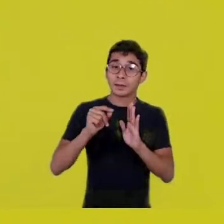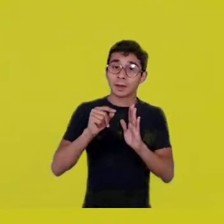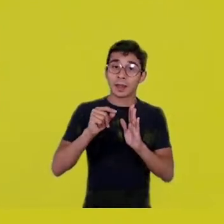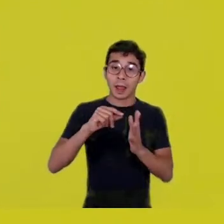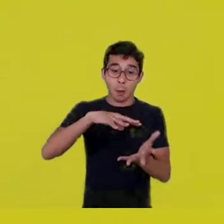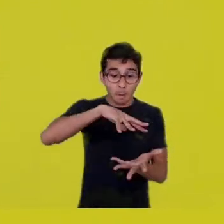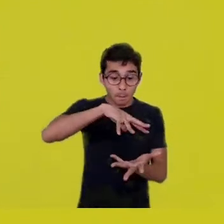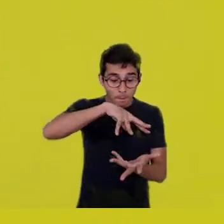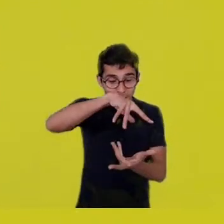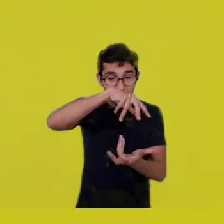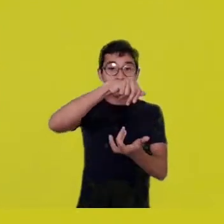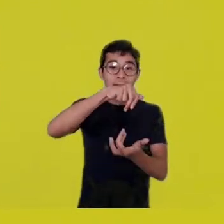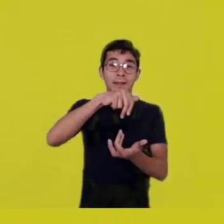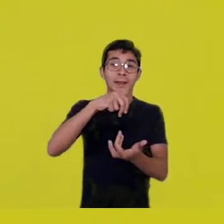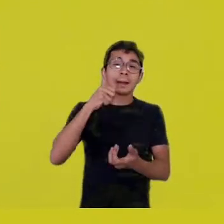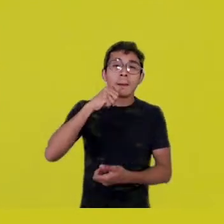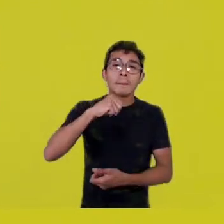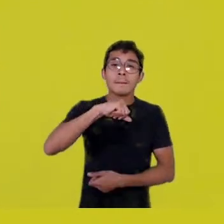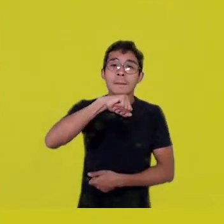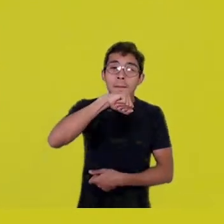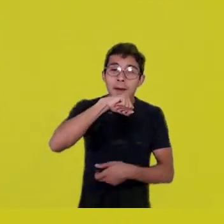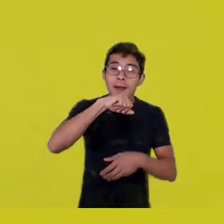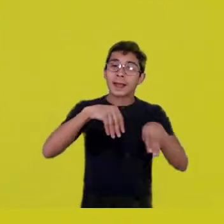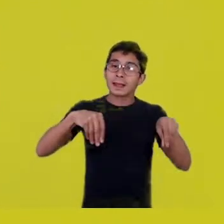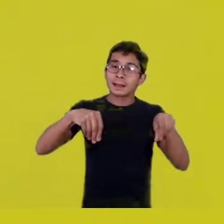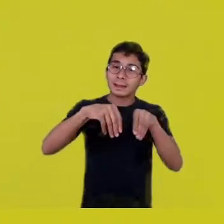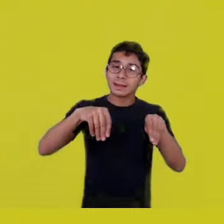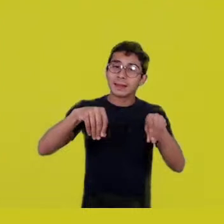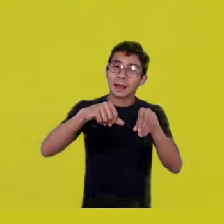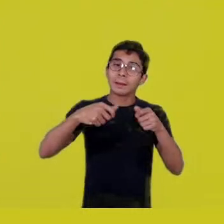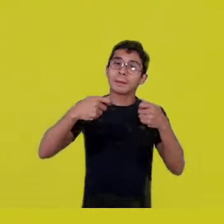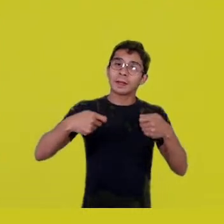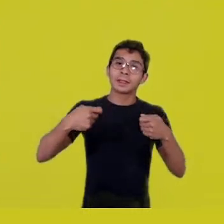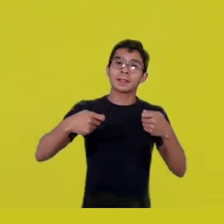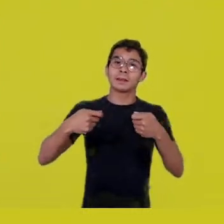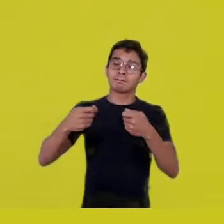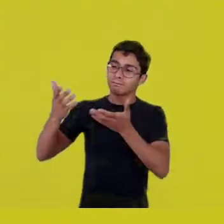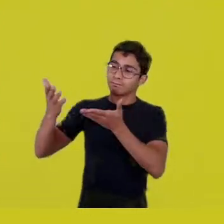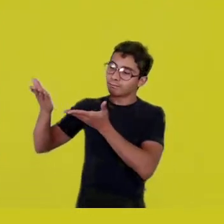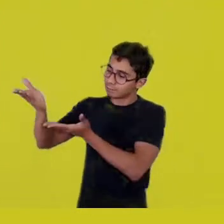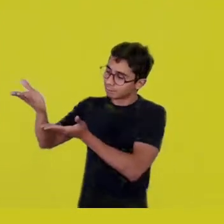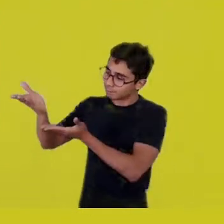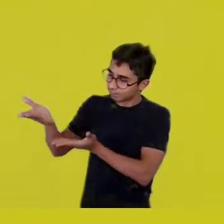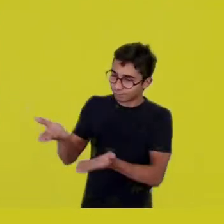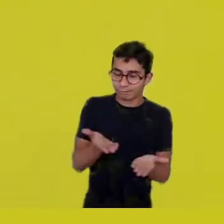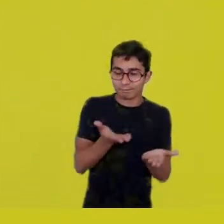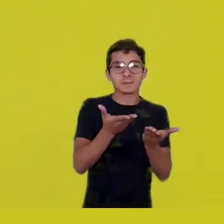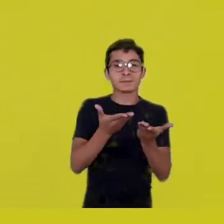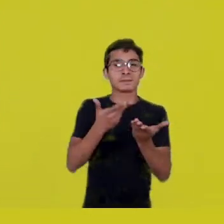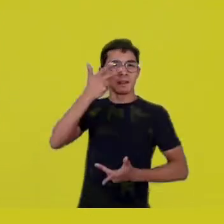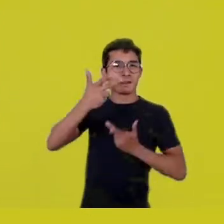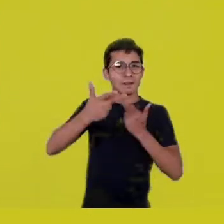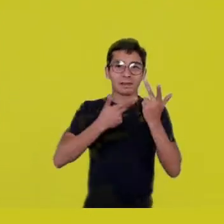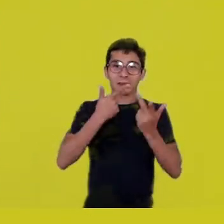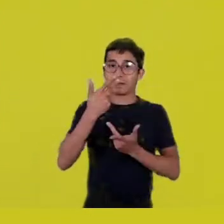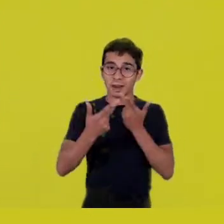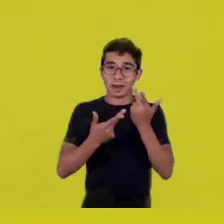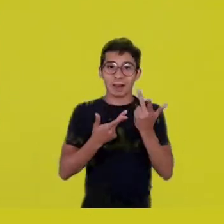I feel we need to summon those who still feel affected